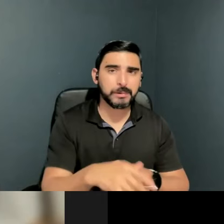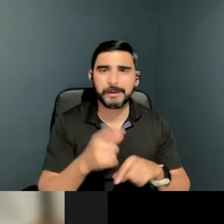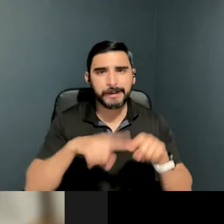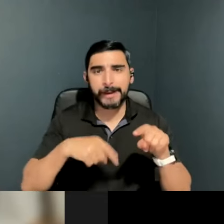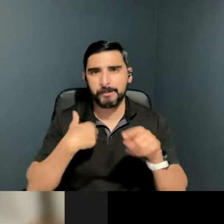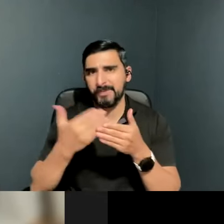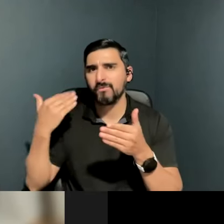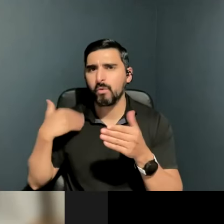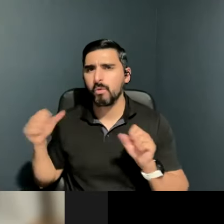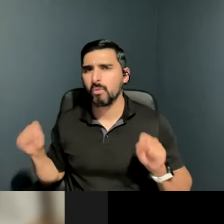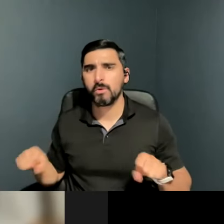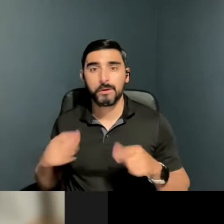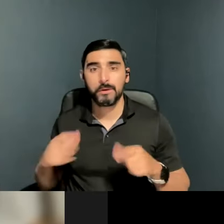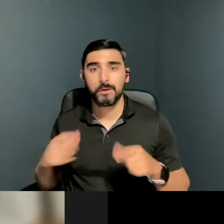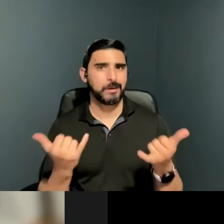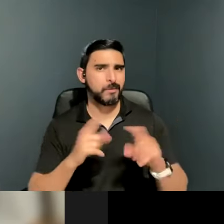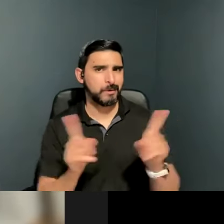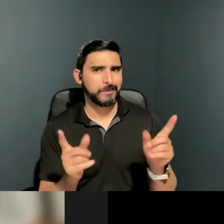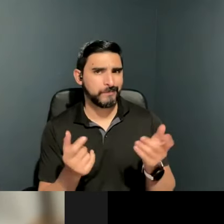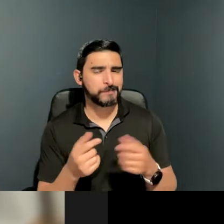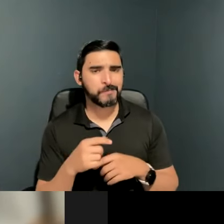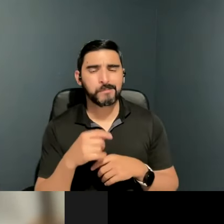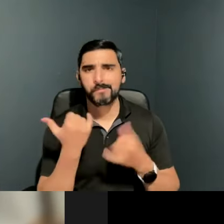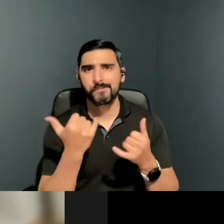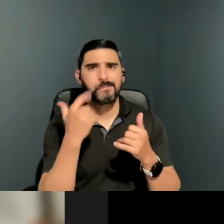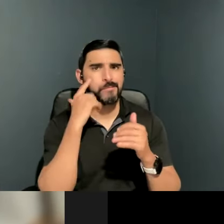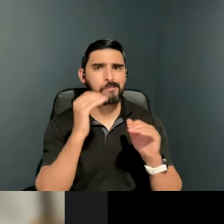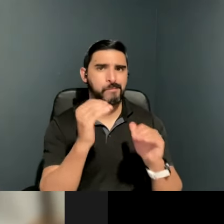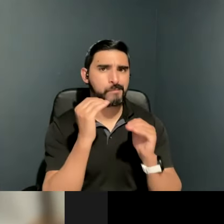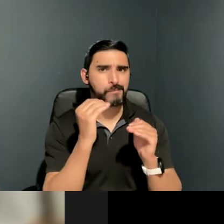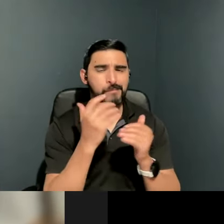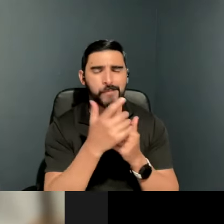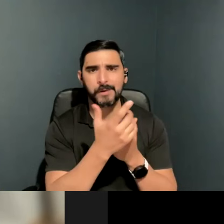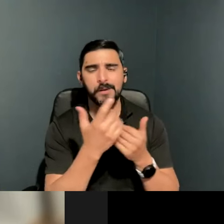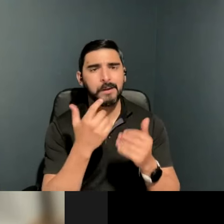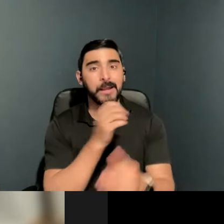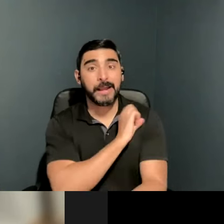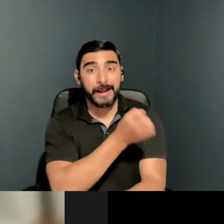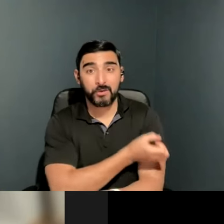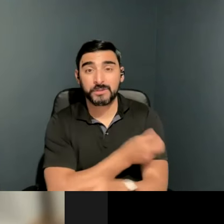Now it is very limited. And it takes up a lot more energy. I find myself off in